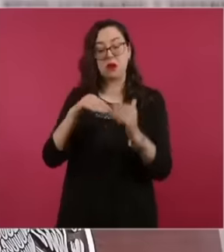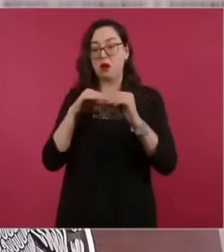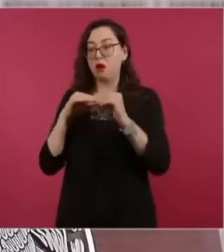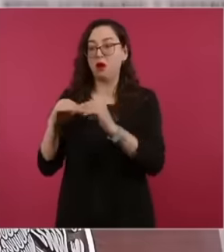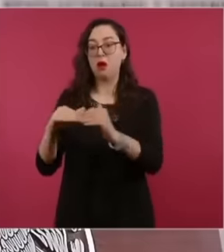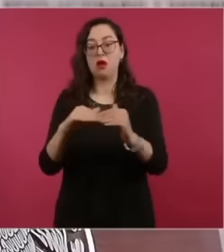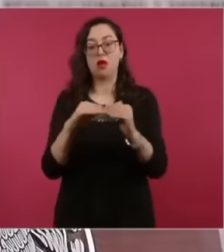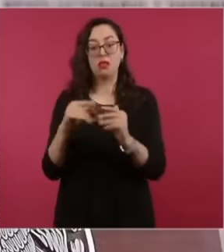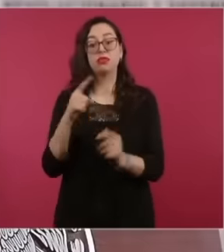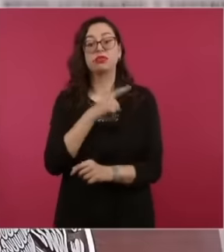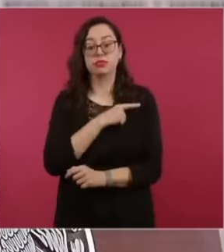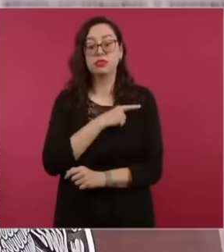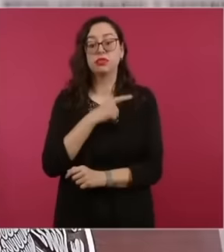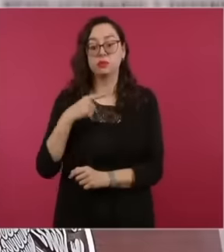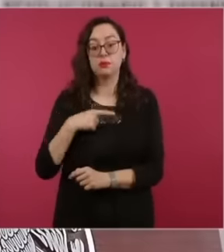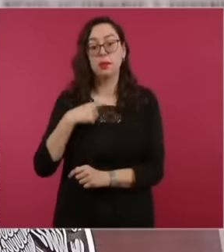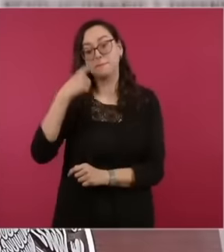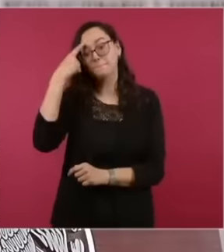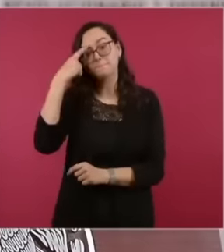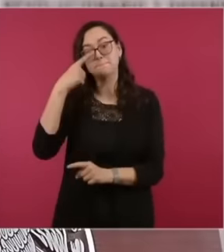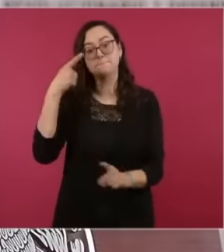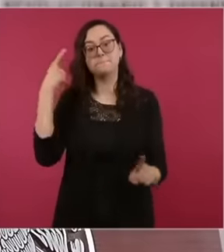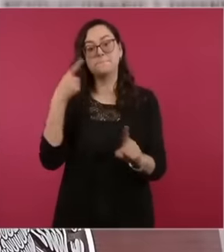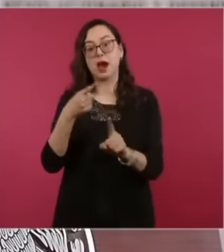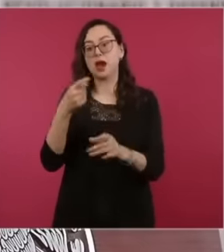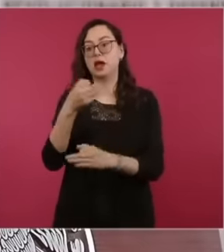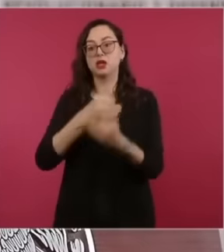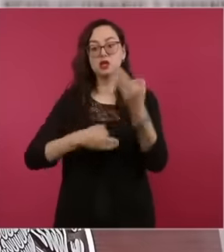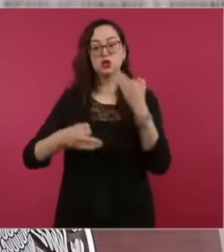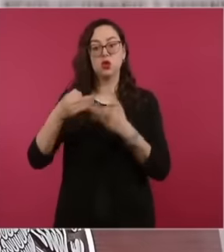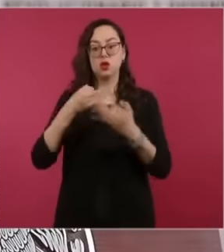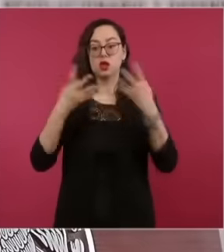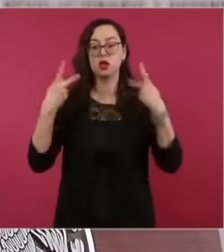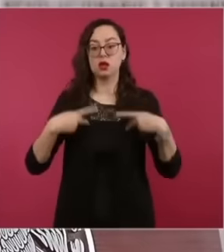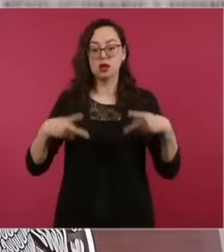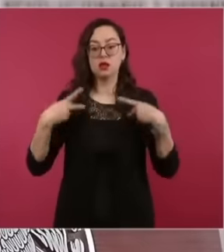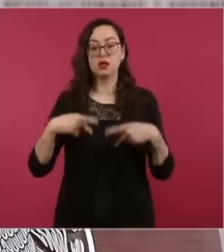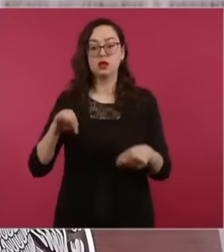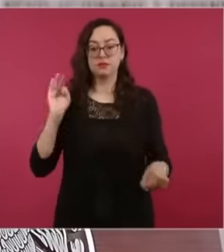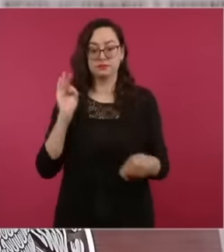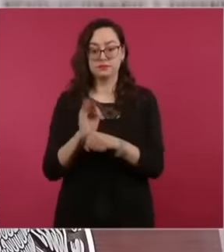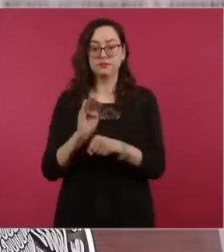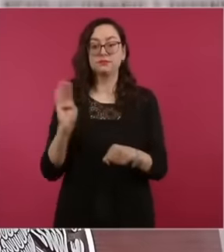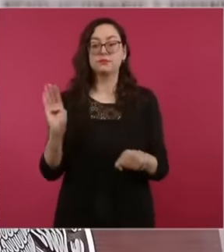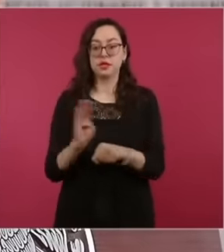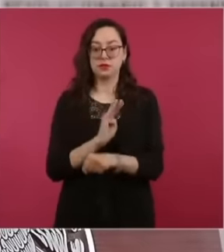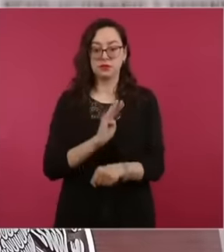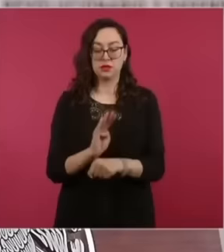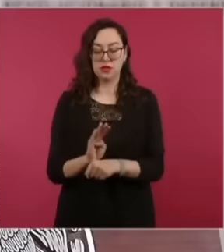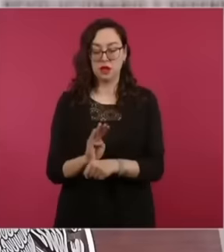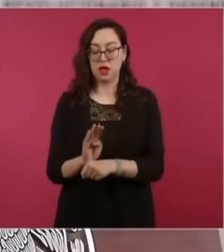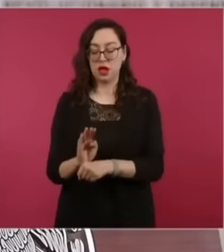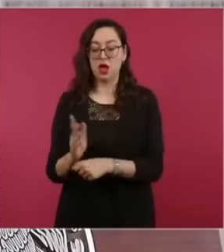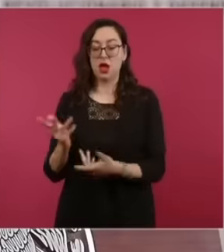is fundamental for the well-being of all. and of everyone because from there the welfare programs are made,